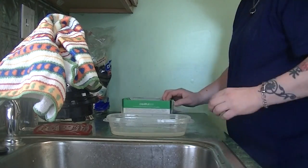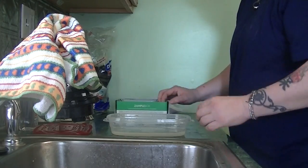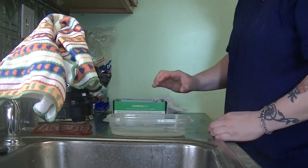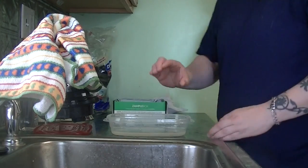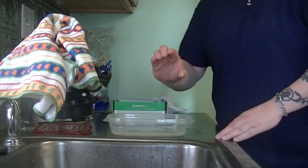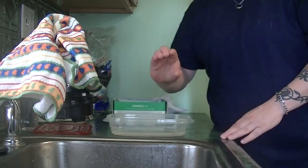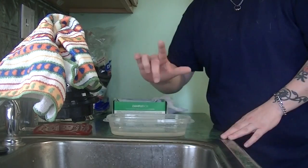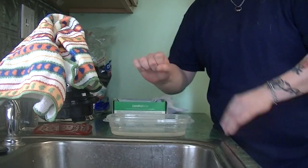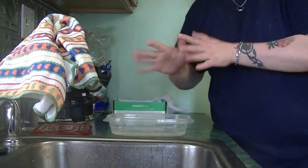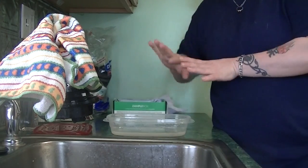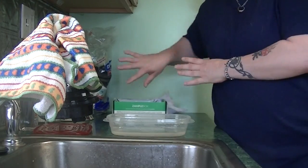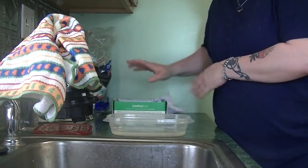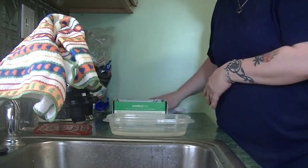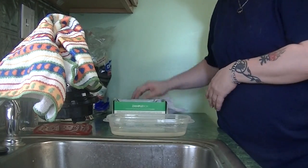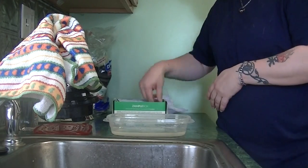Coils are done